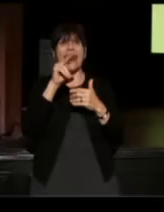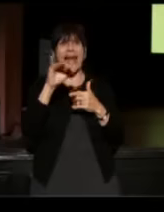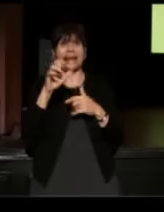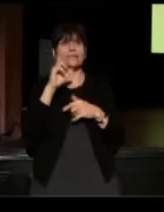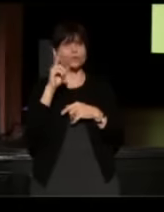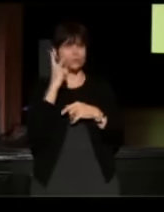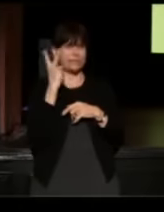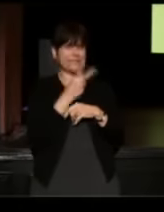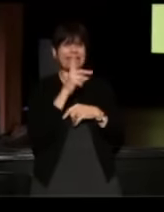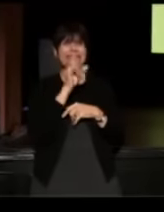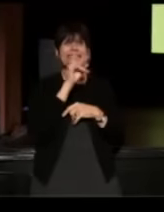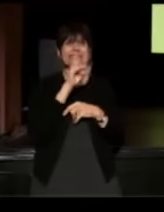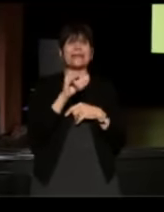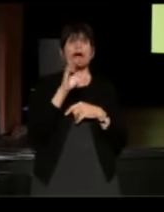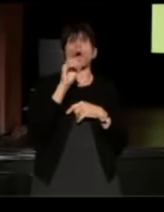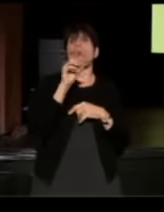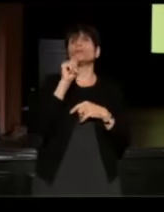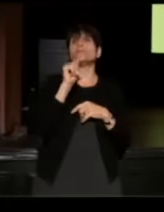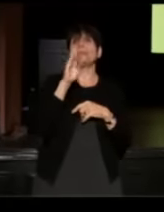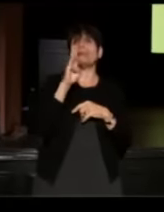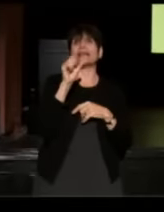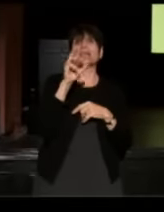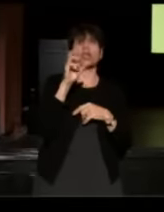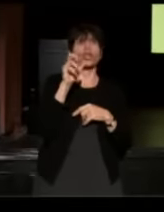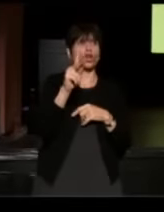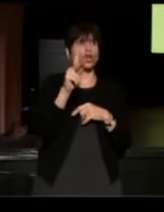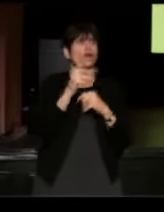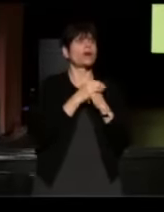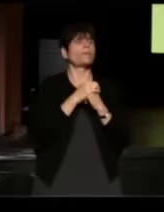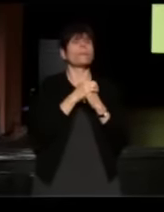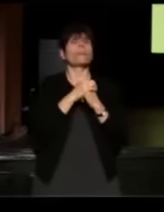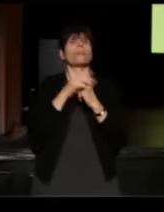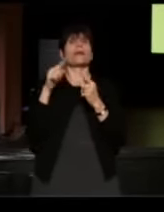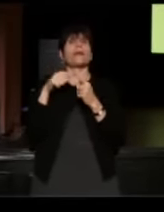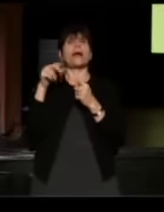Danny was an OTB clerk in new York an Off Track Betting clerk and Annie was a nurse.